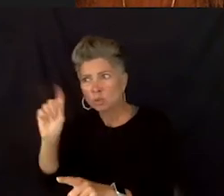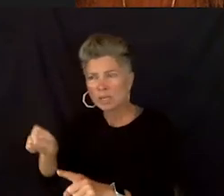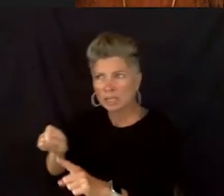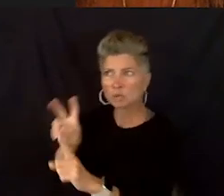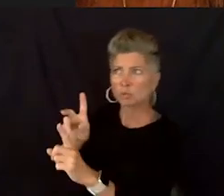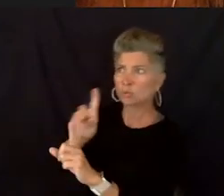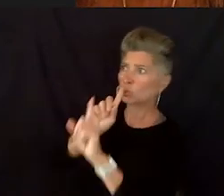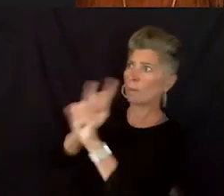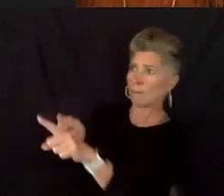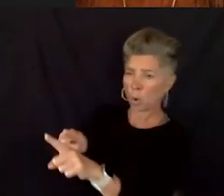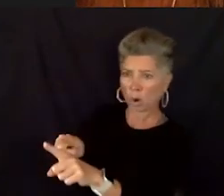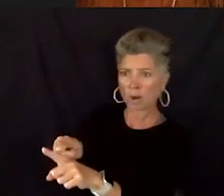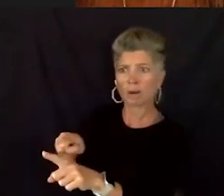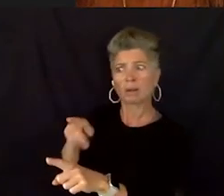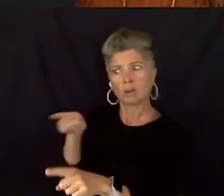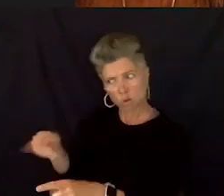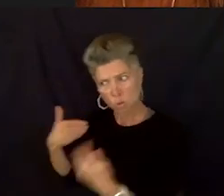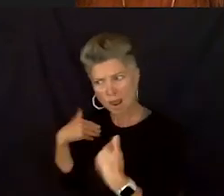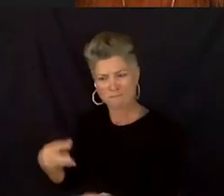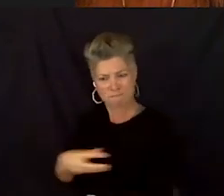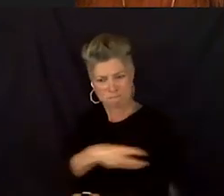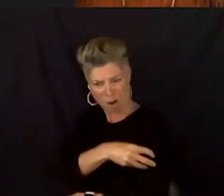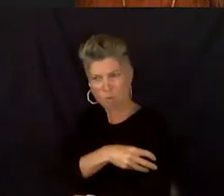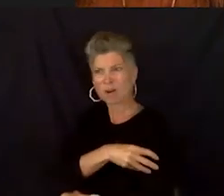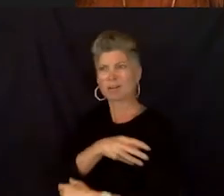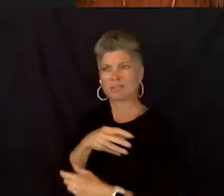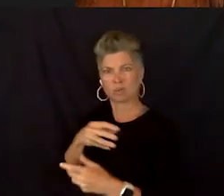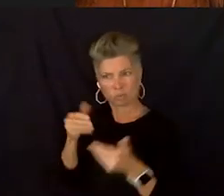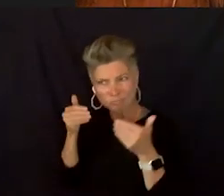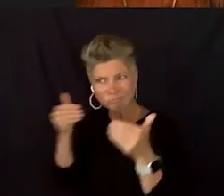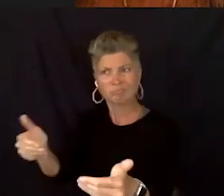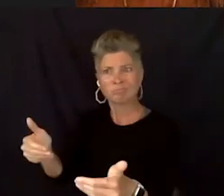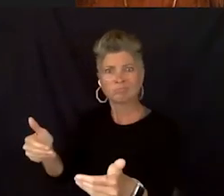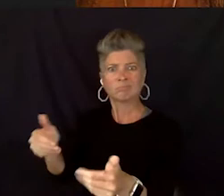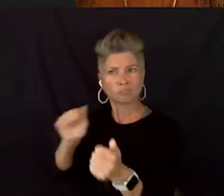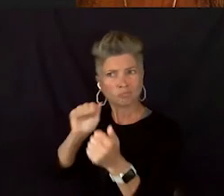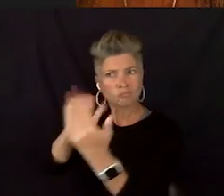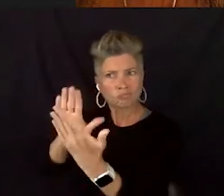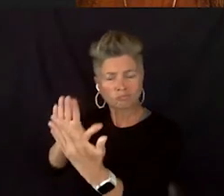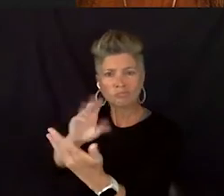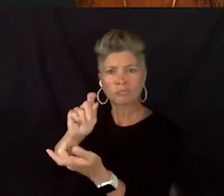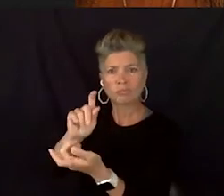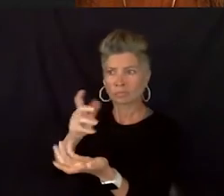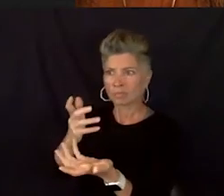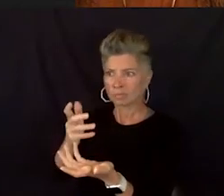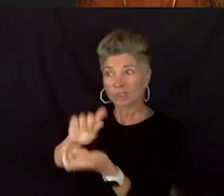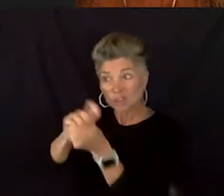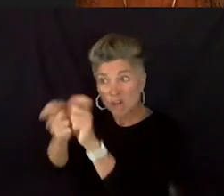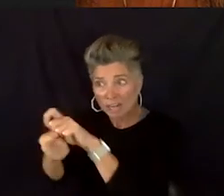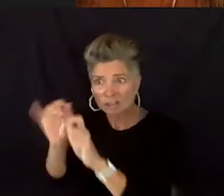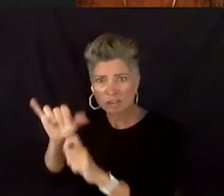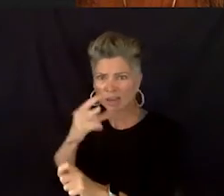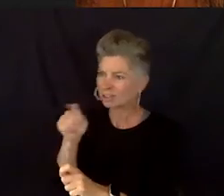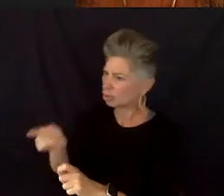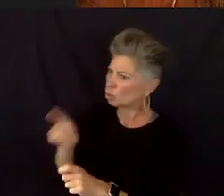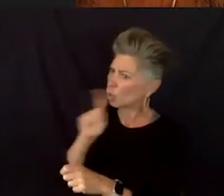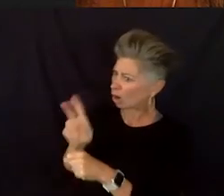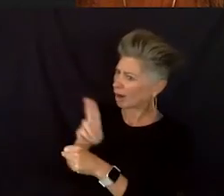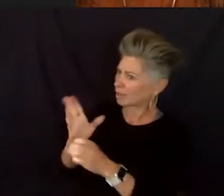and you have the power to, you know, understand it. You're the paying customer and this is your healthcare. So, that's my biggest...